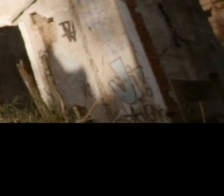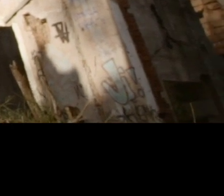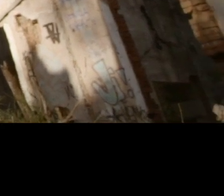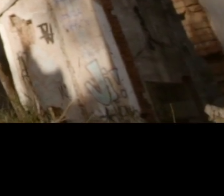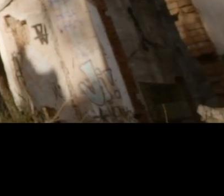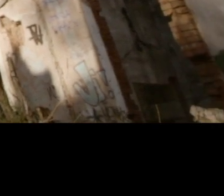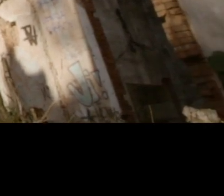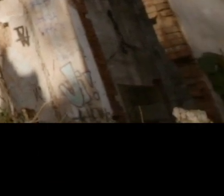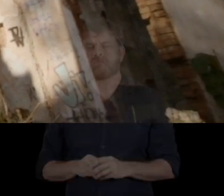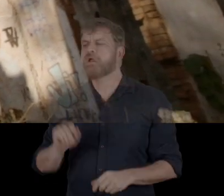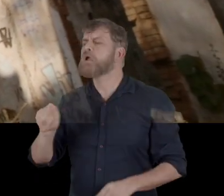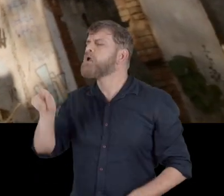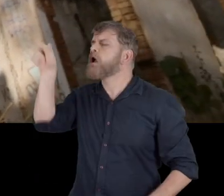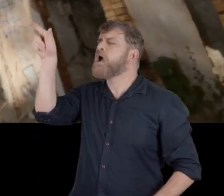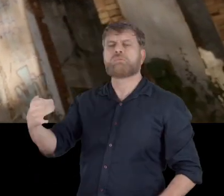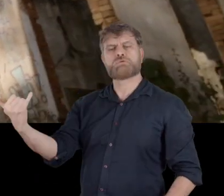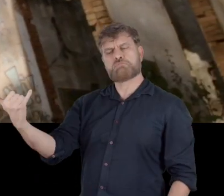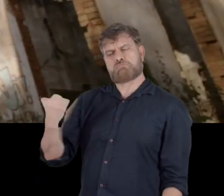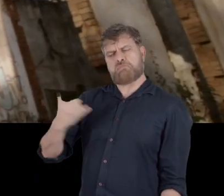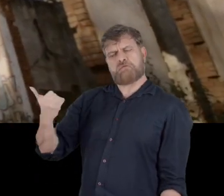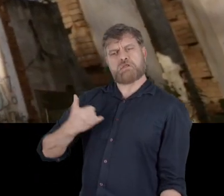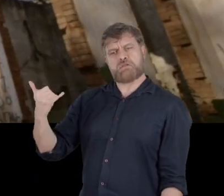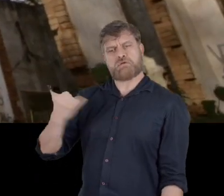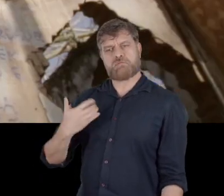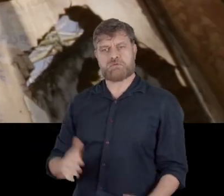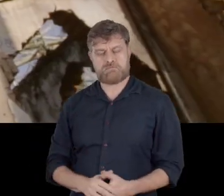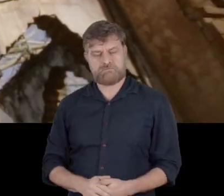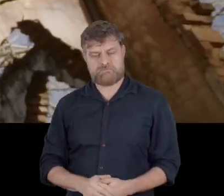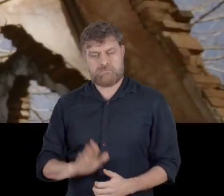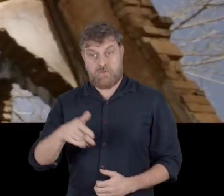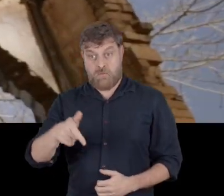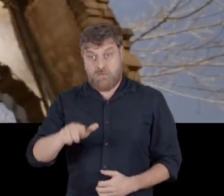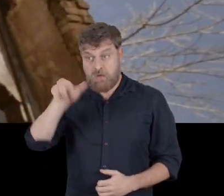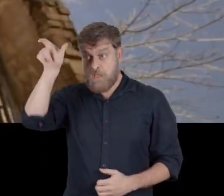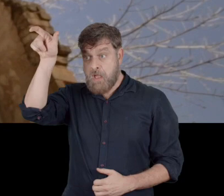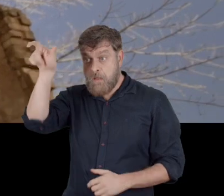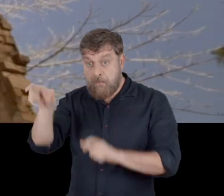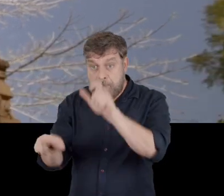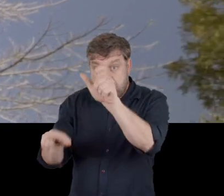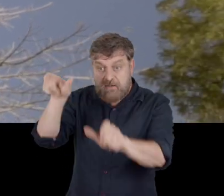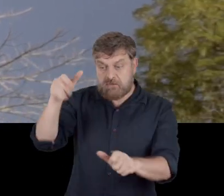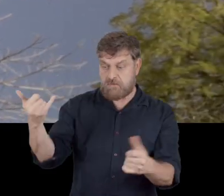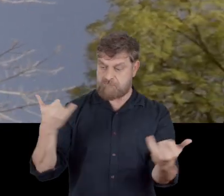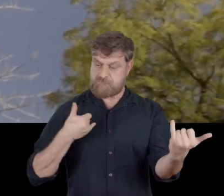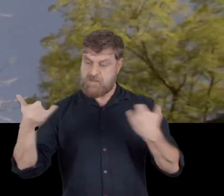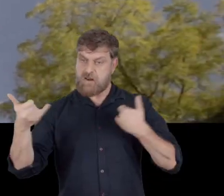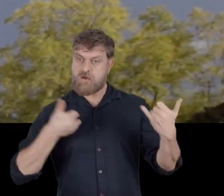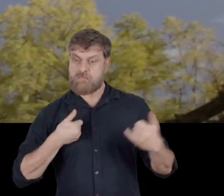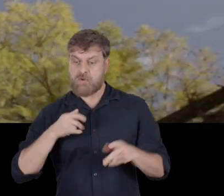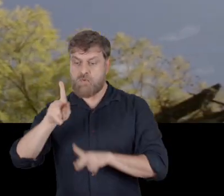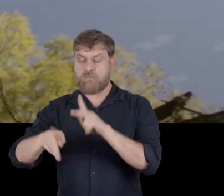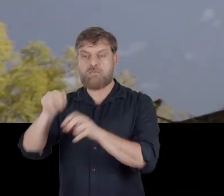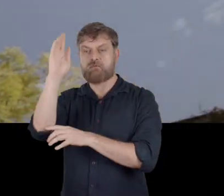Who is talking to me? When someone speaks to me in Brazil,